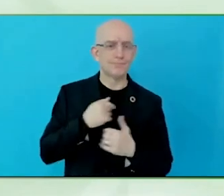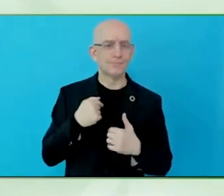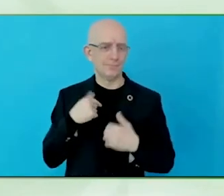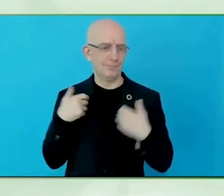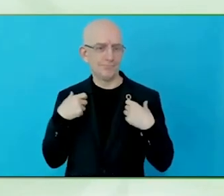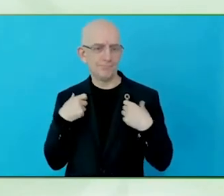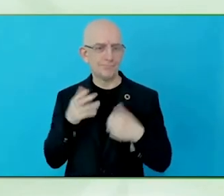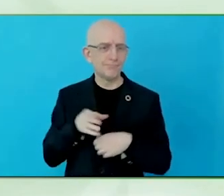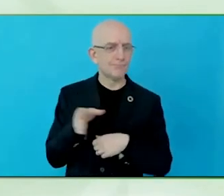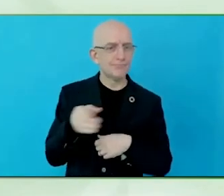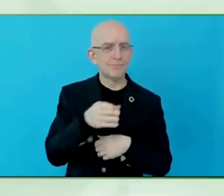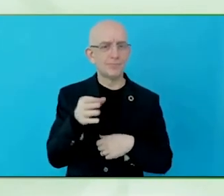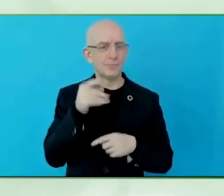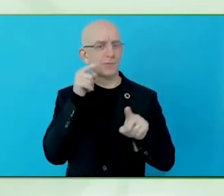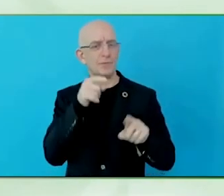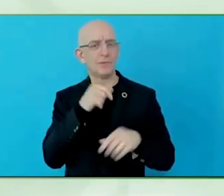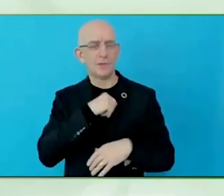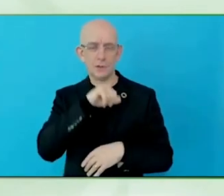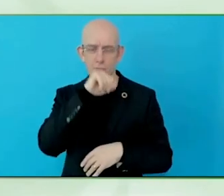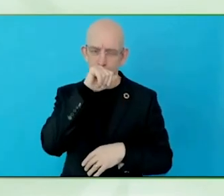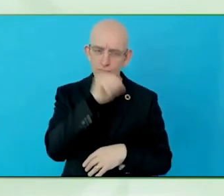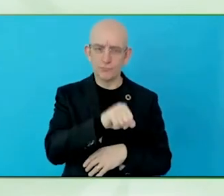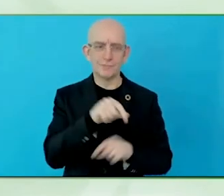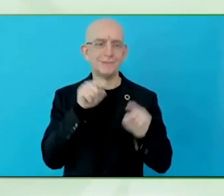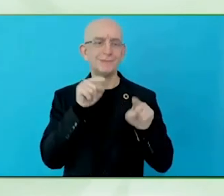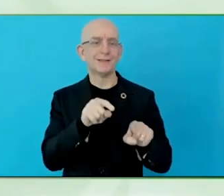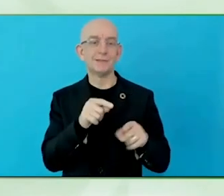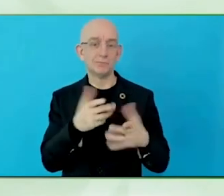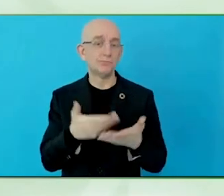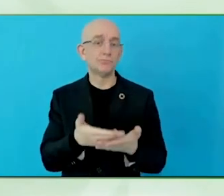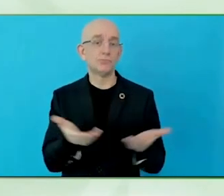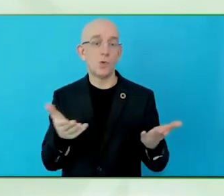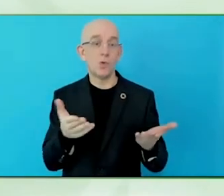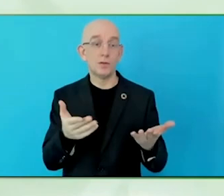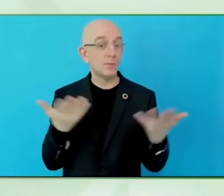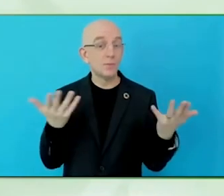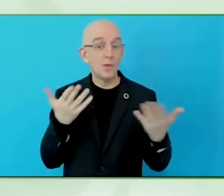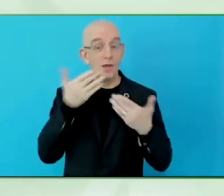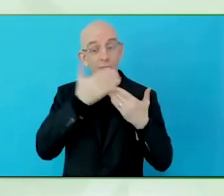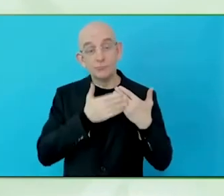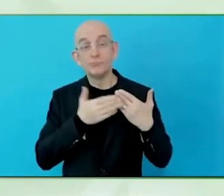solution for the industry, when thinking of disabled people from the beginning.